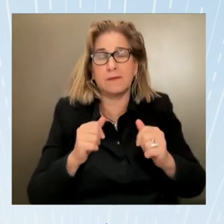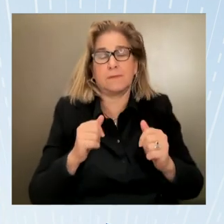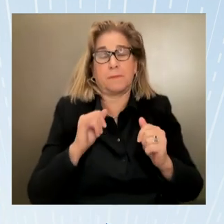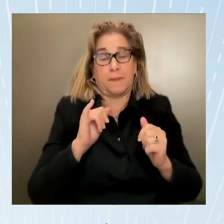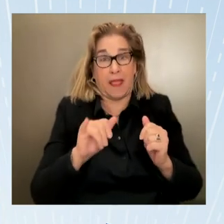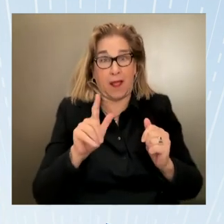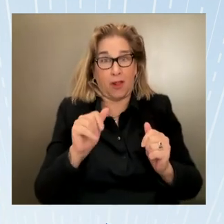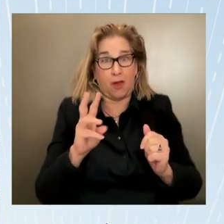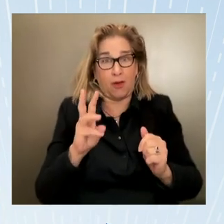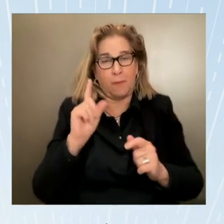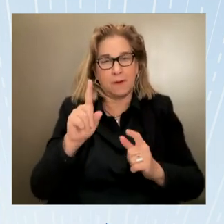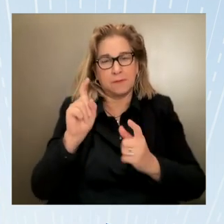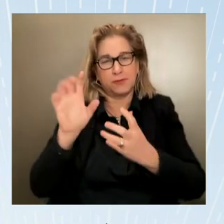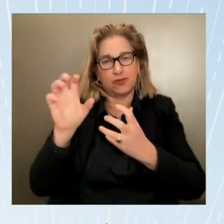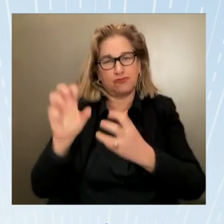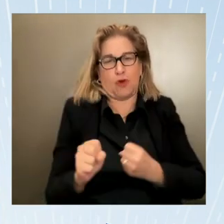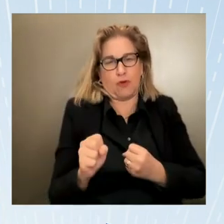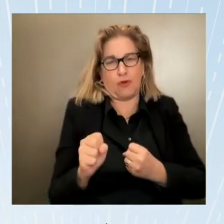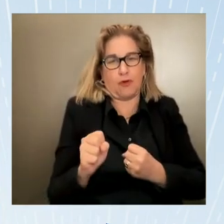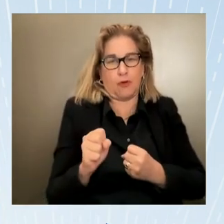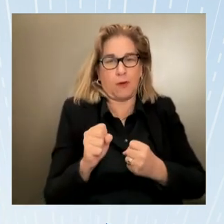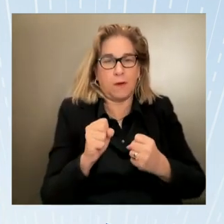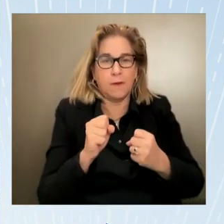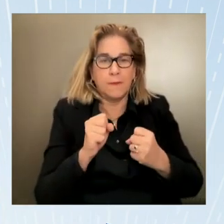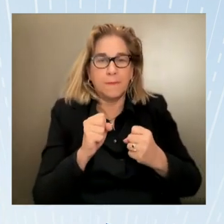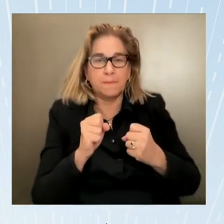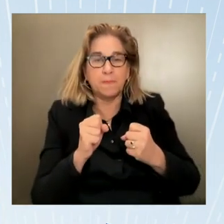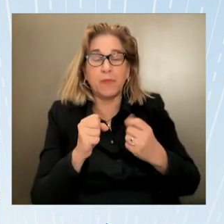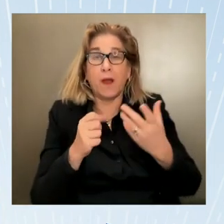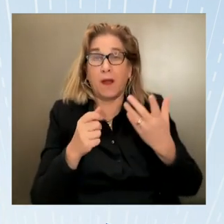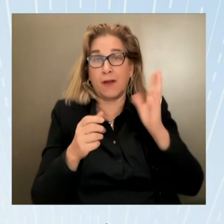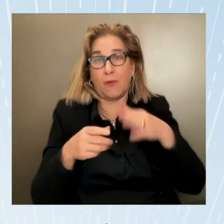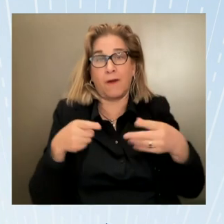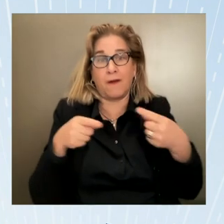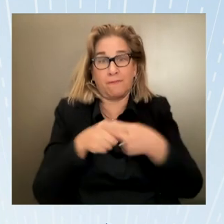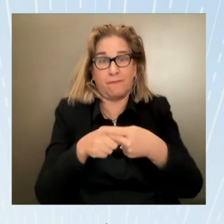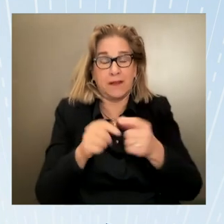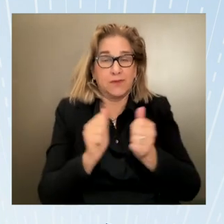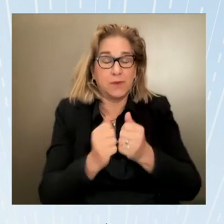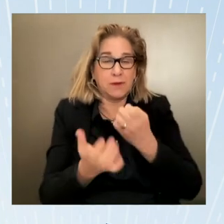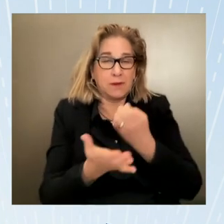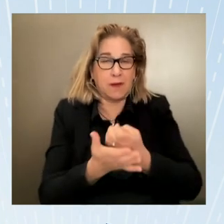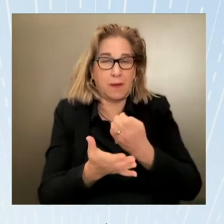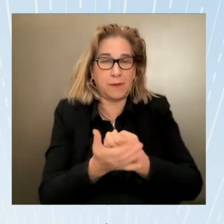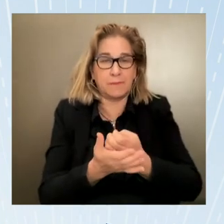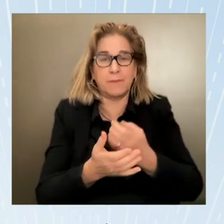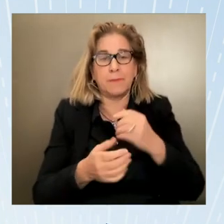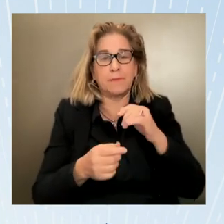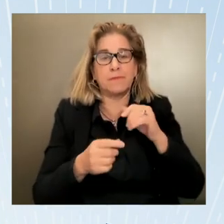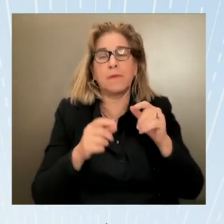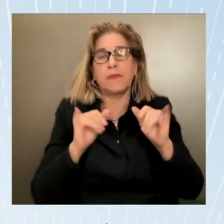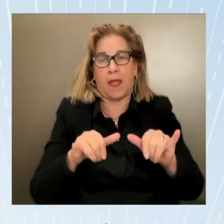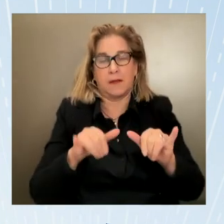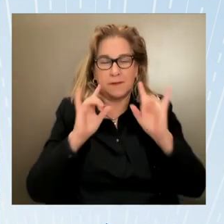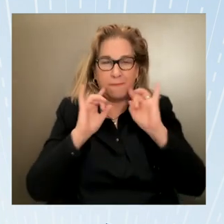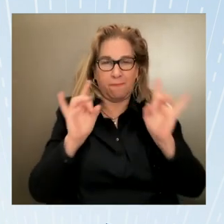conflict President Biden put it this way no human being should be preyed on for profit